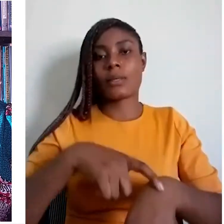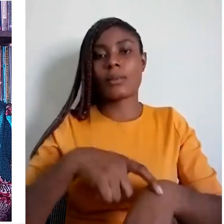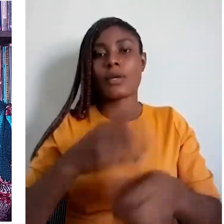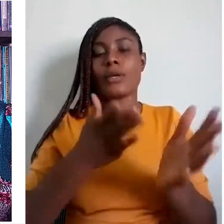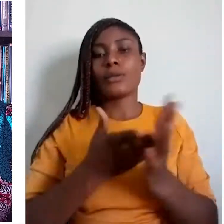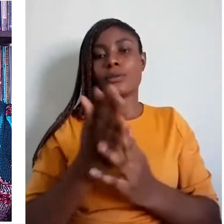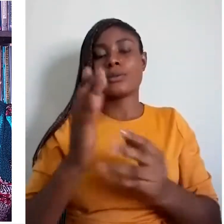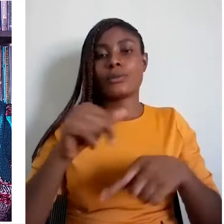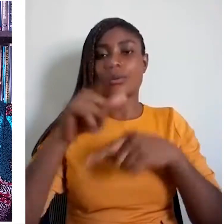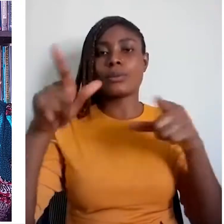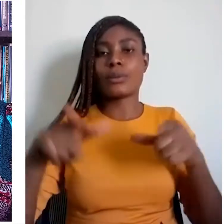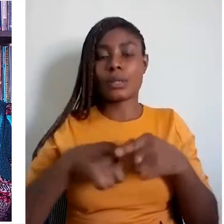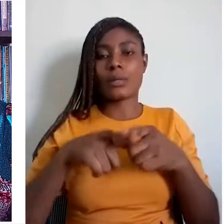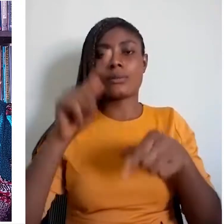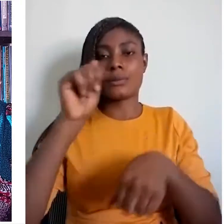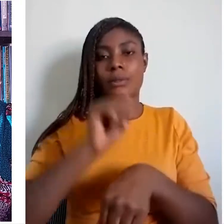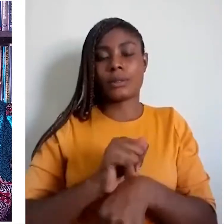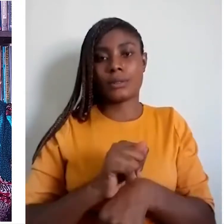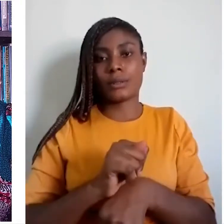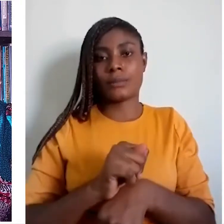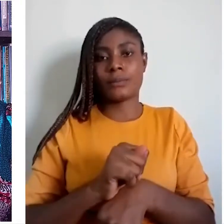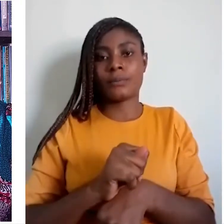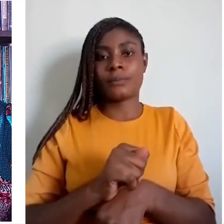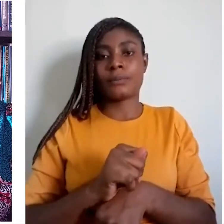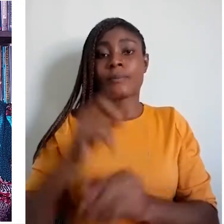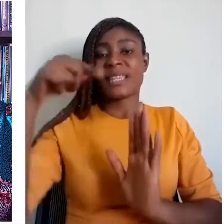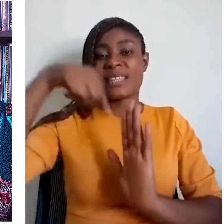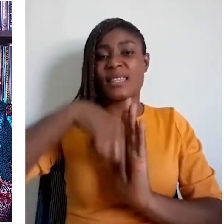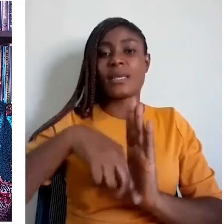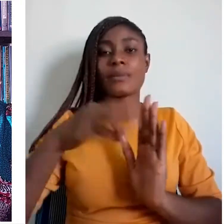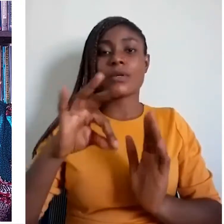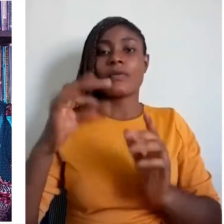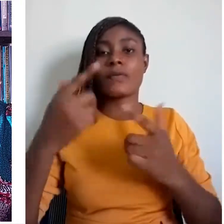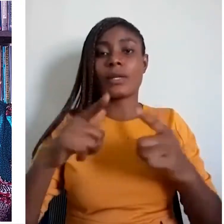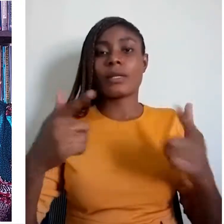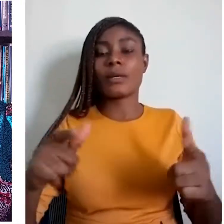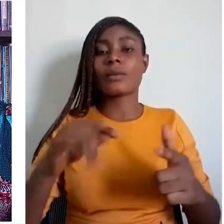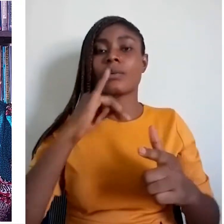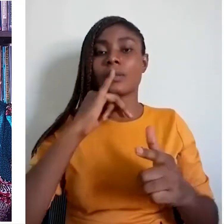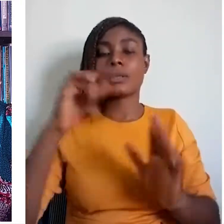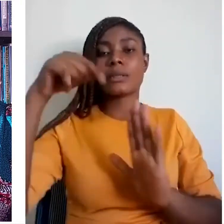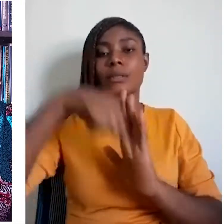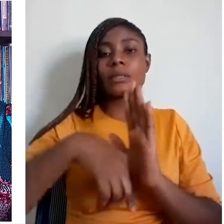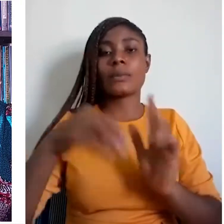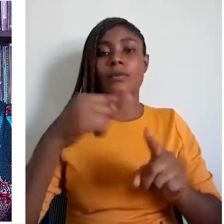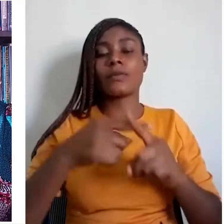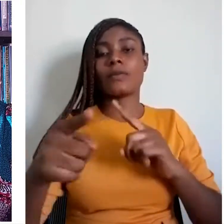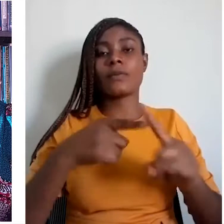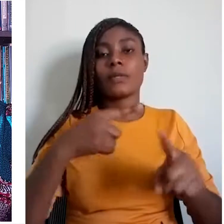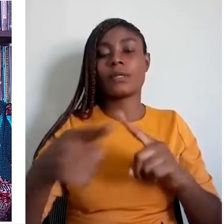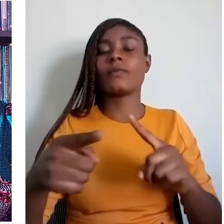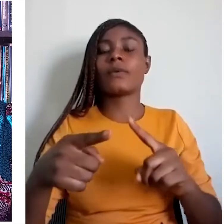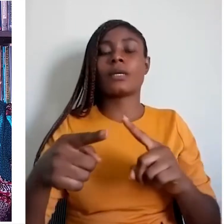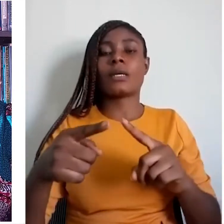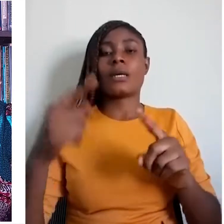The death of a language is therefore the loss of different aspects of humanity in the lives